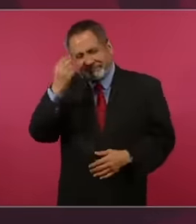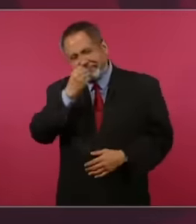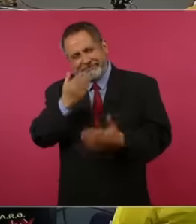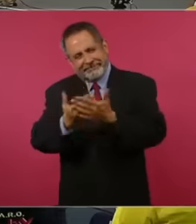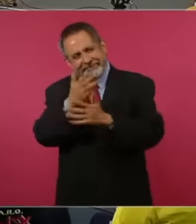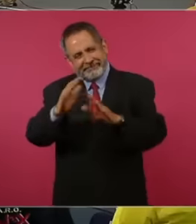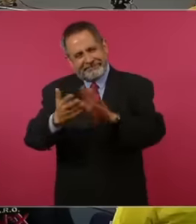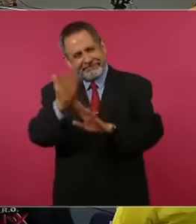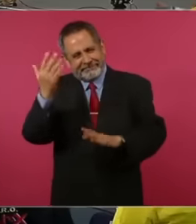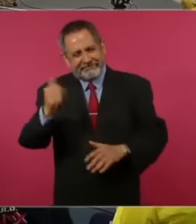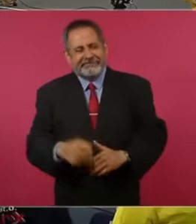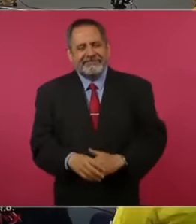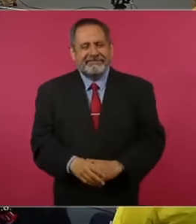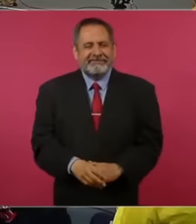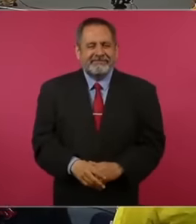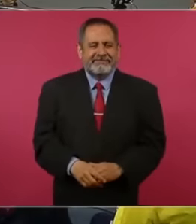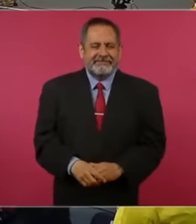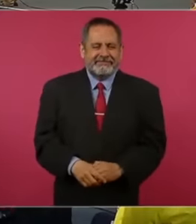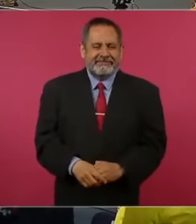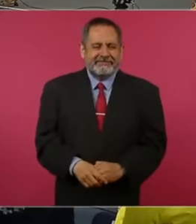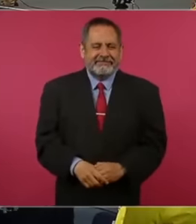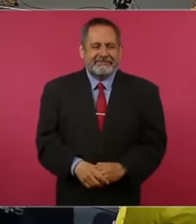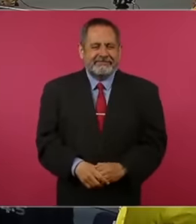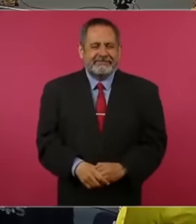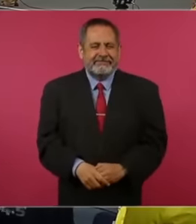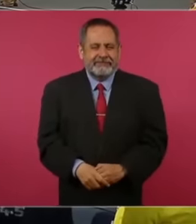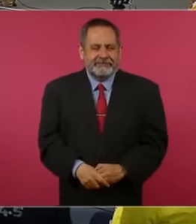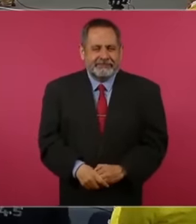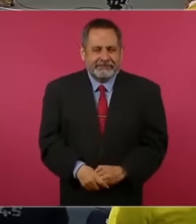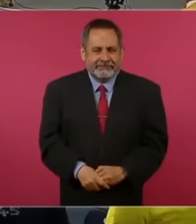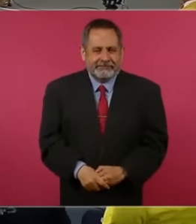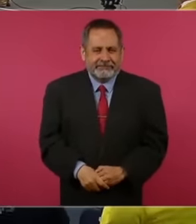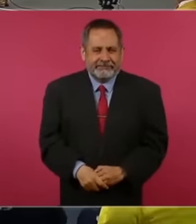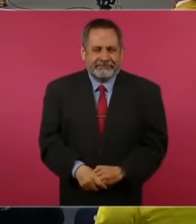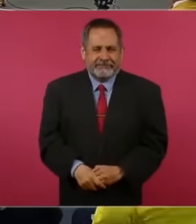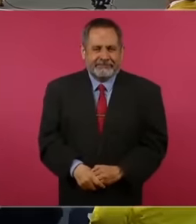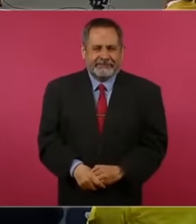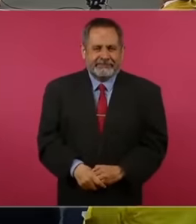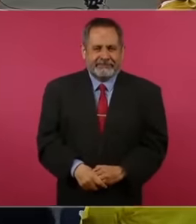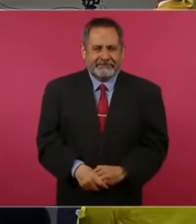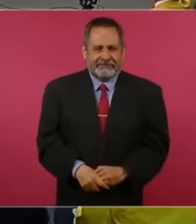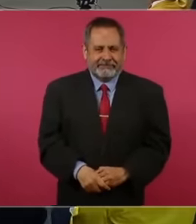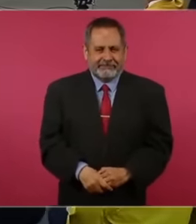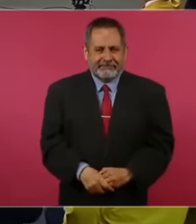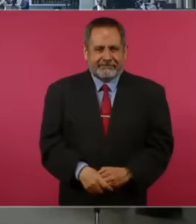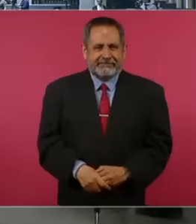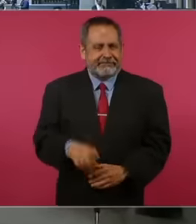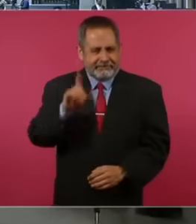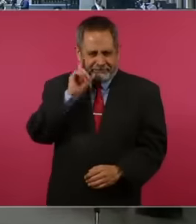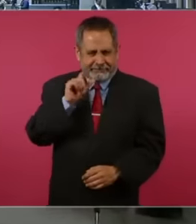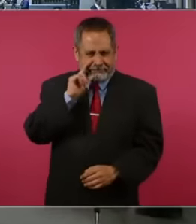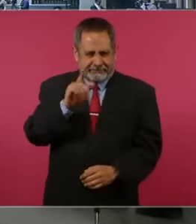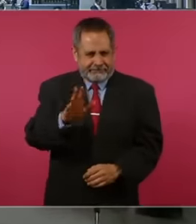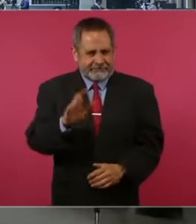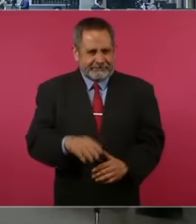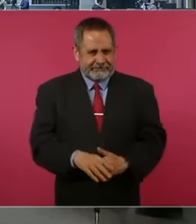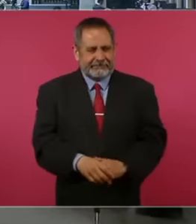and tomorrow